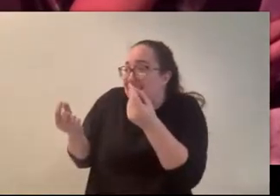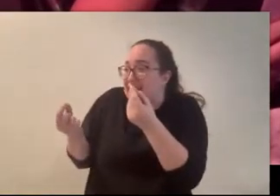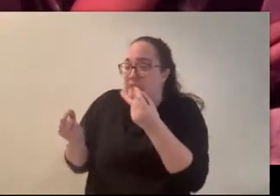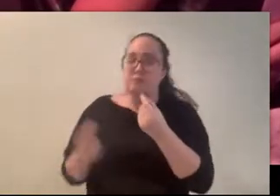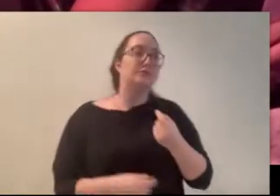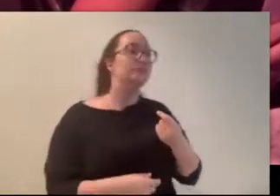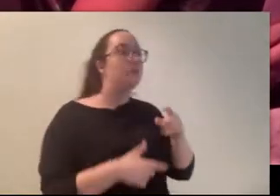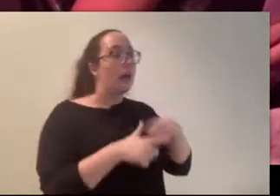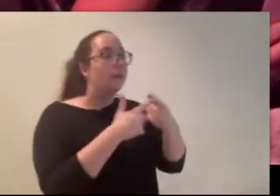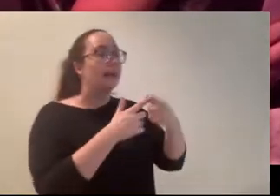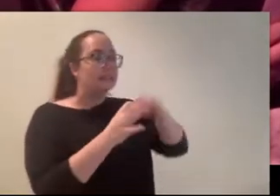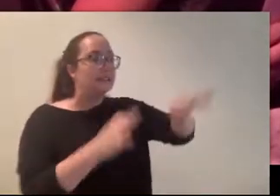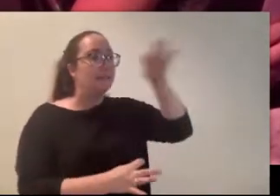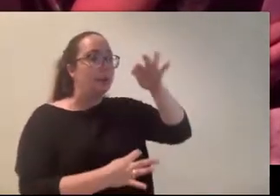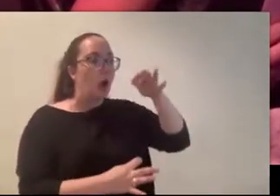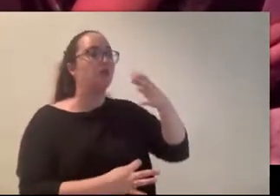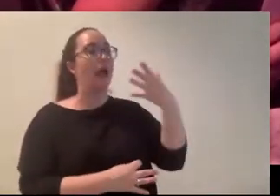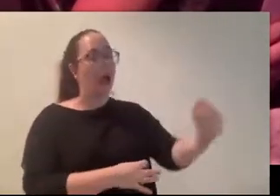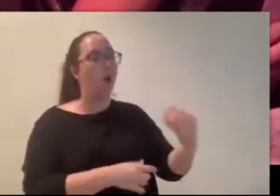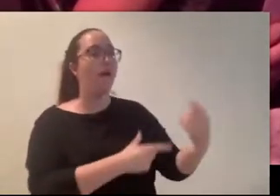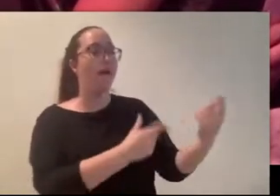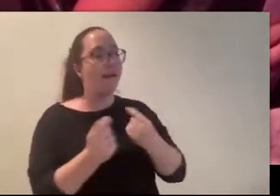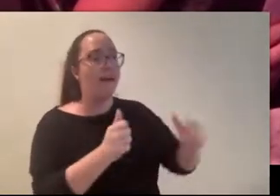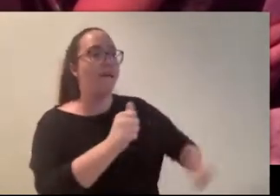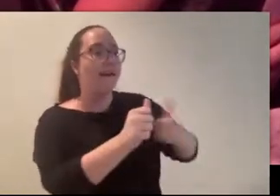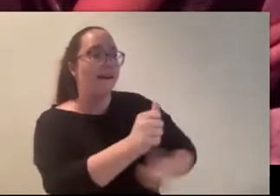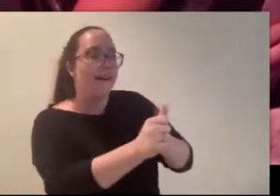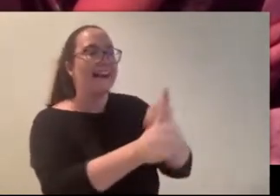going in the day doesn’t count.” “This is dumb,” I said again.